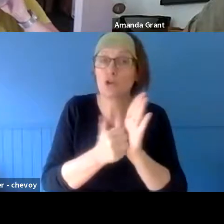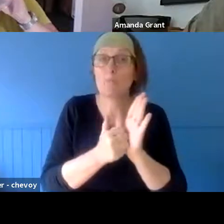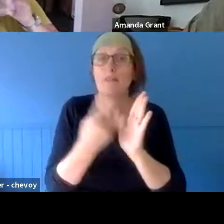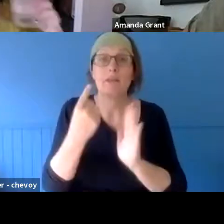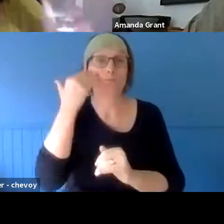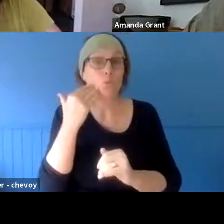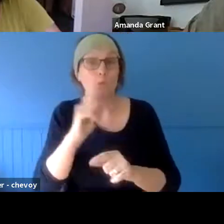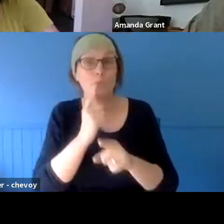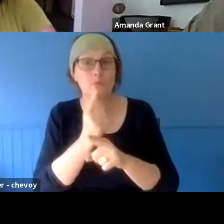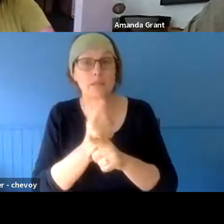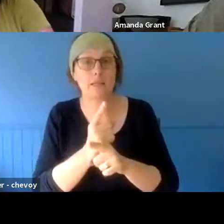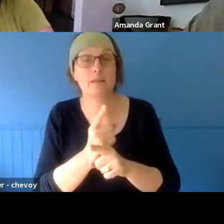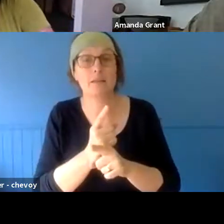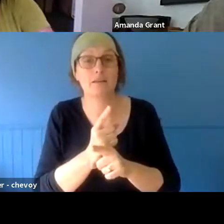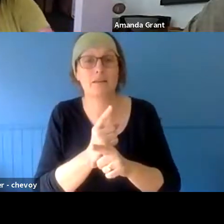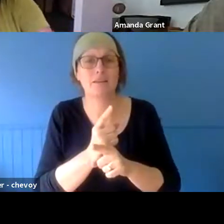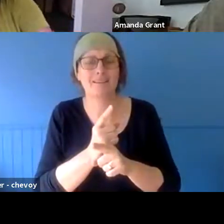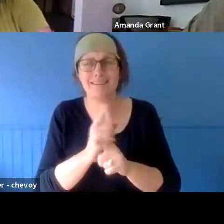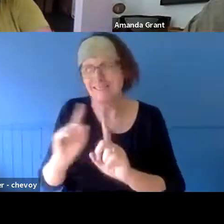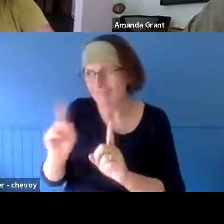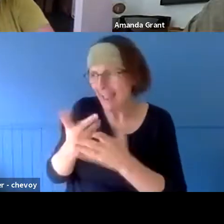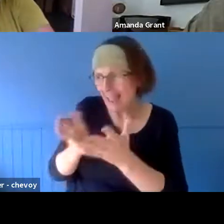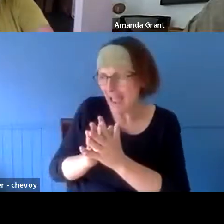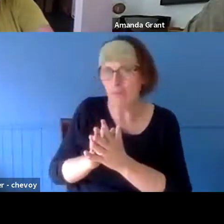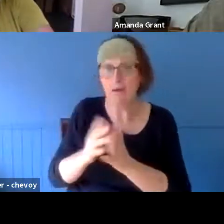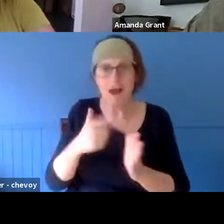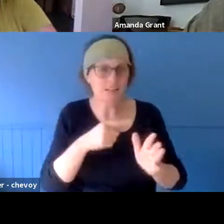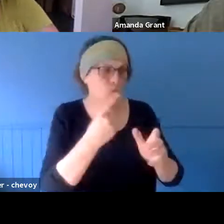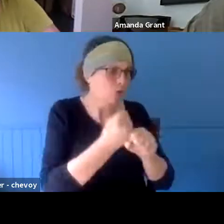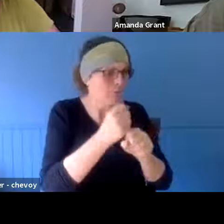work?" I said "You've got the sticks like this, the paper there, and